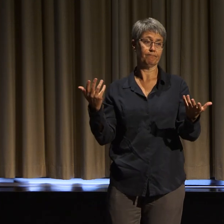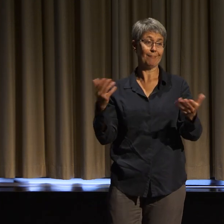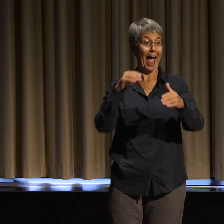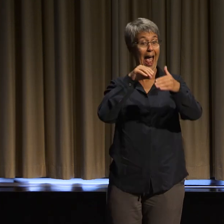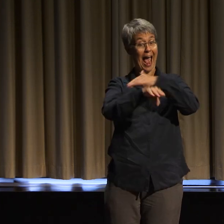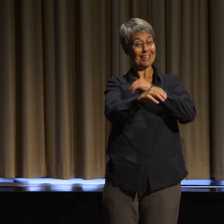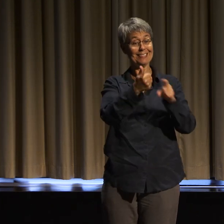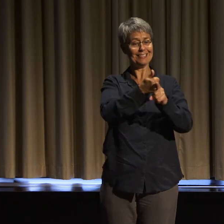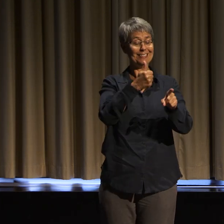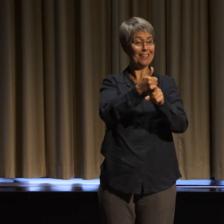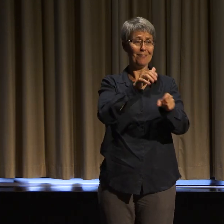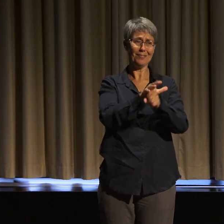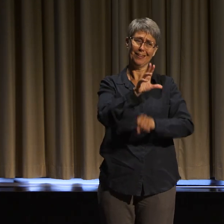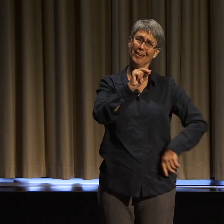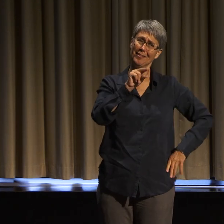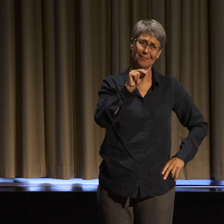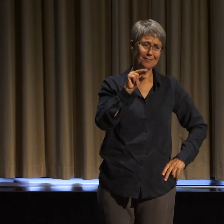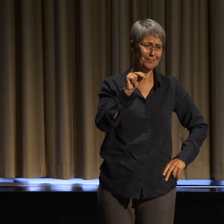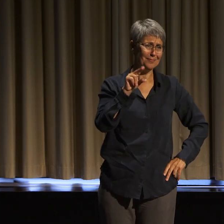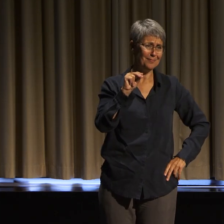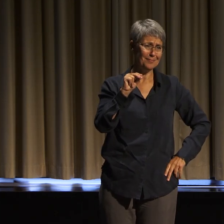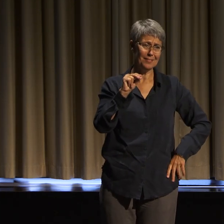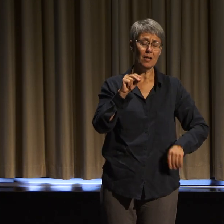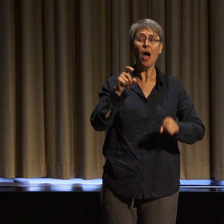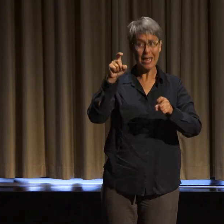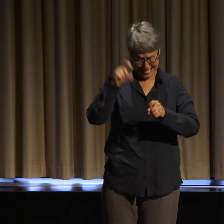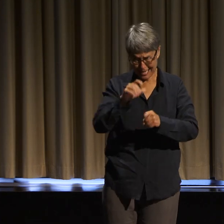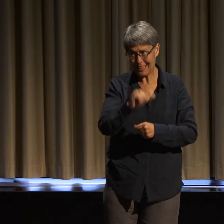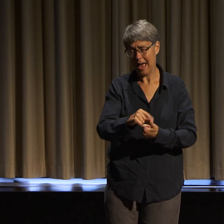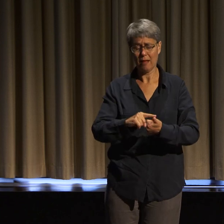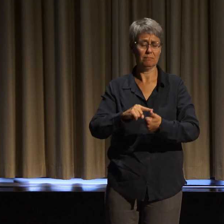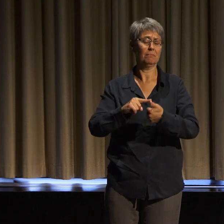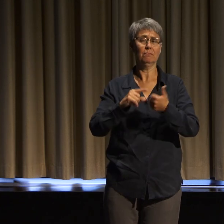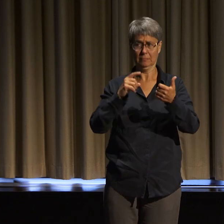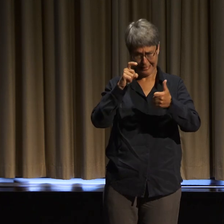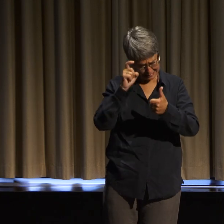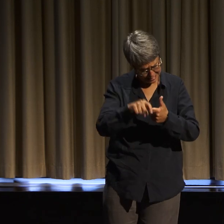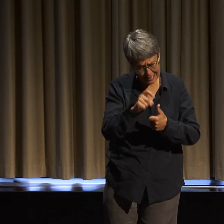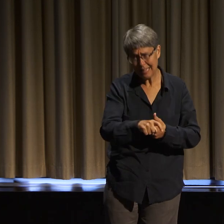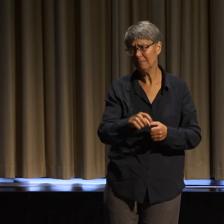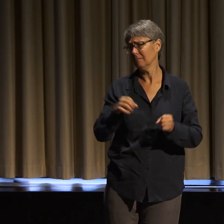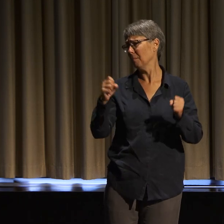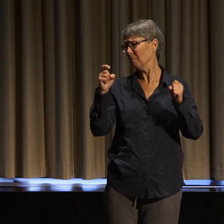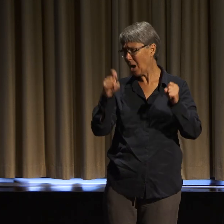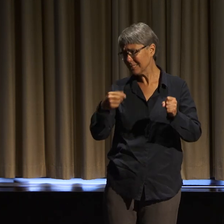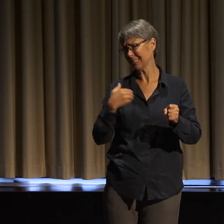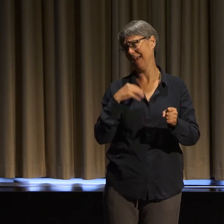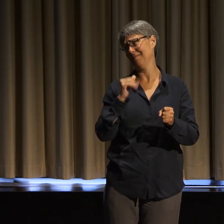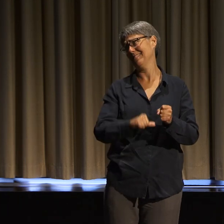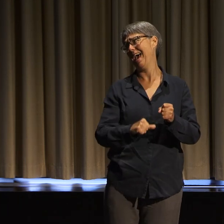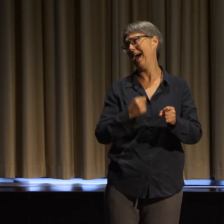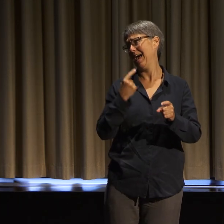to education or resources, or access to dignity and agency, to not only meet the immediate needs of access,